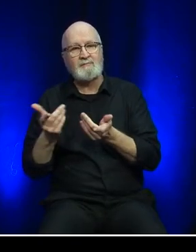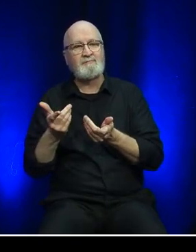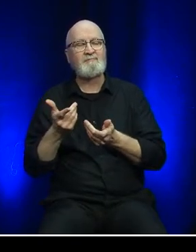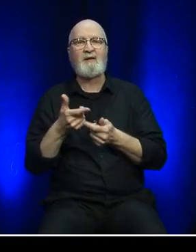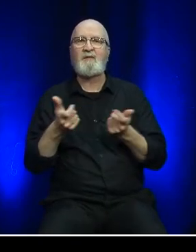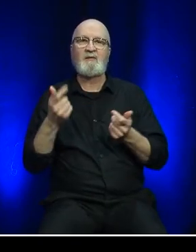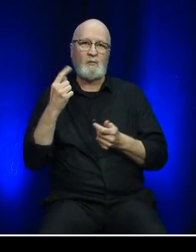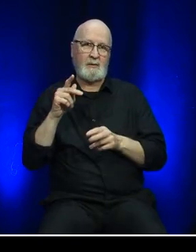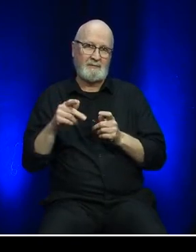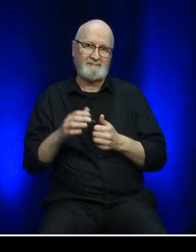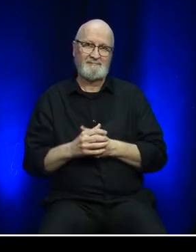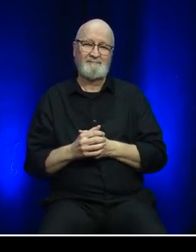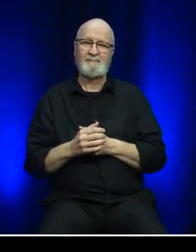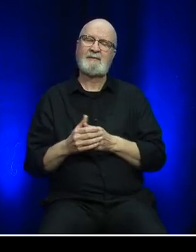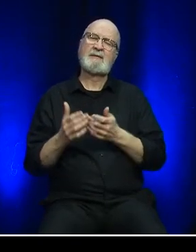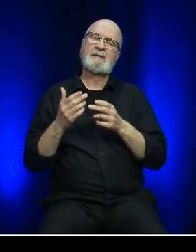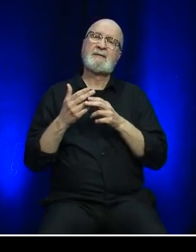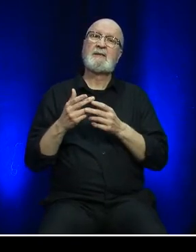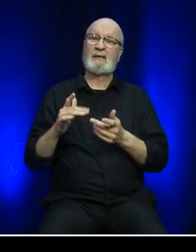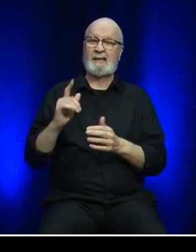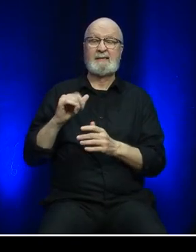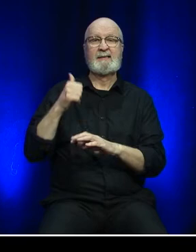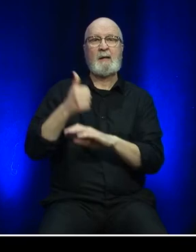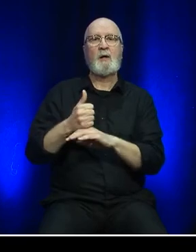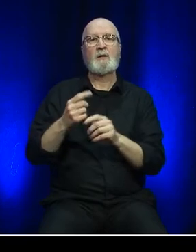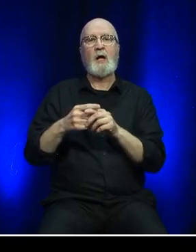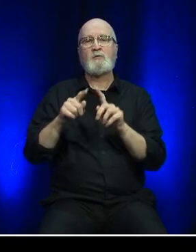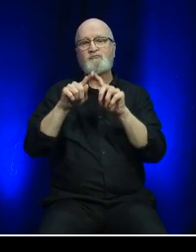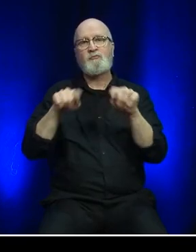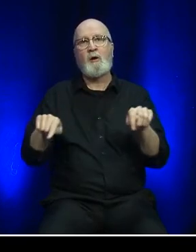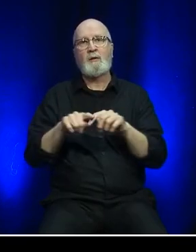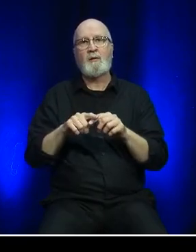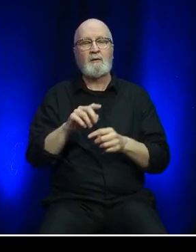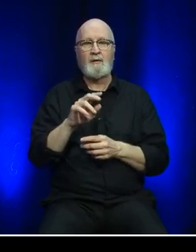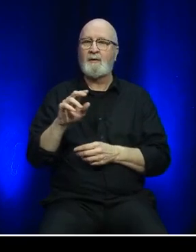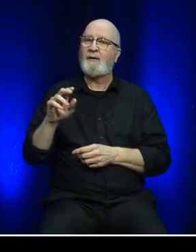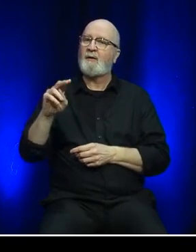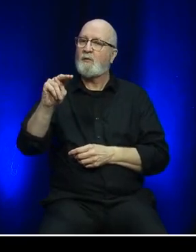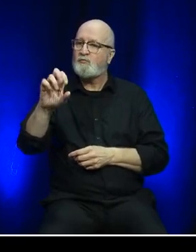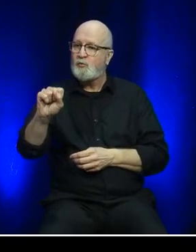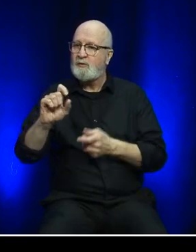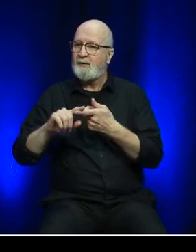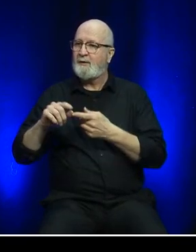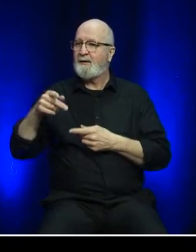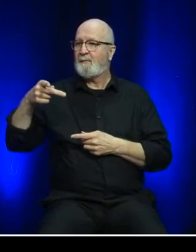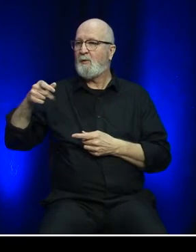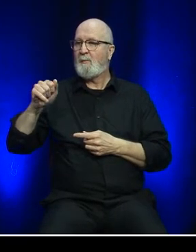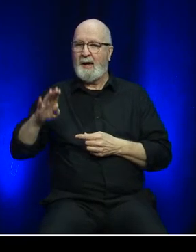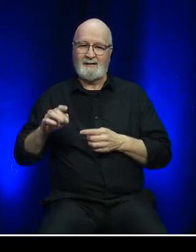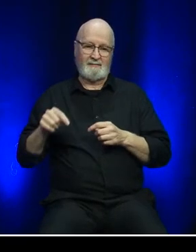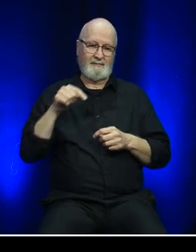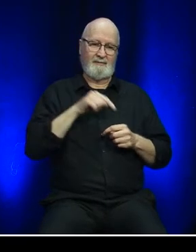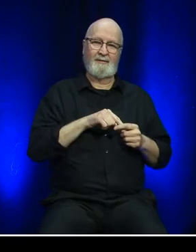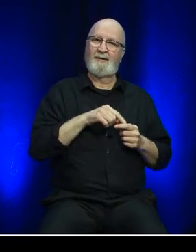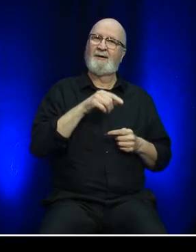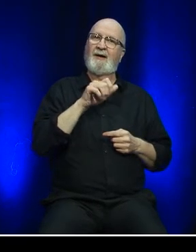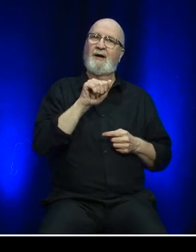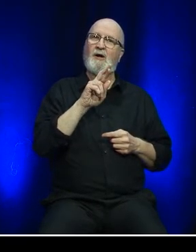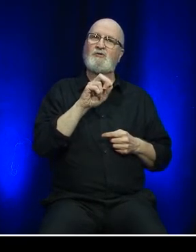By implementing a triangle route between North Sydney to Port aux Basques to Argentia, a first for our organization, we were able to